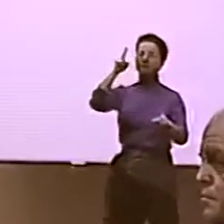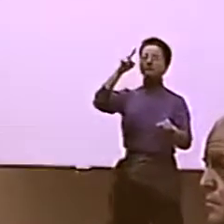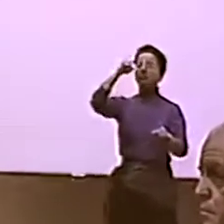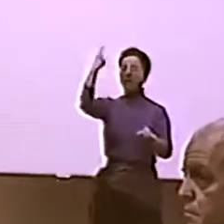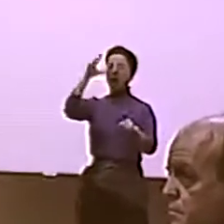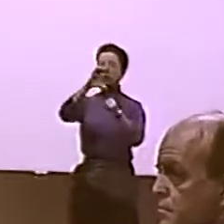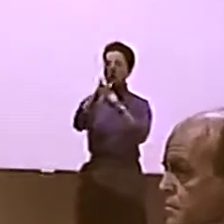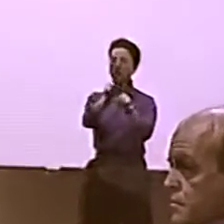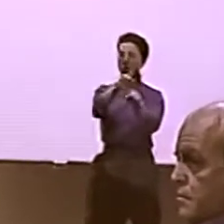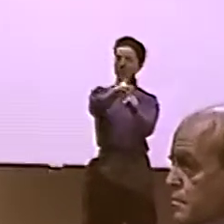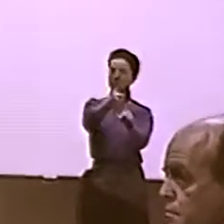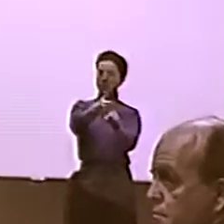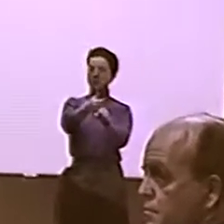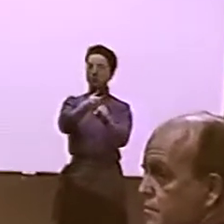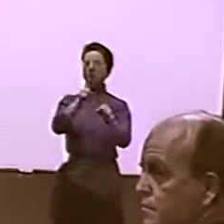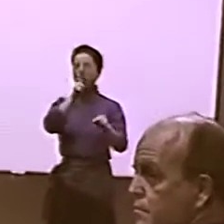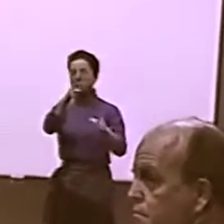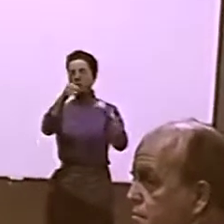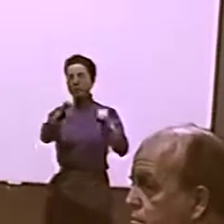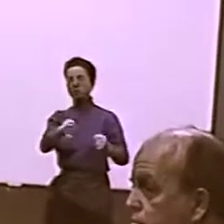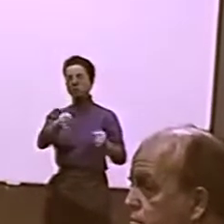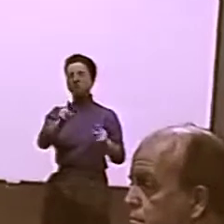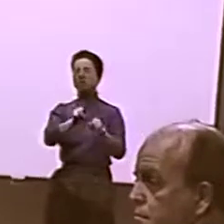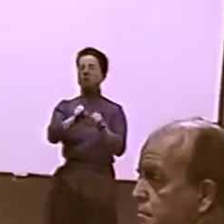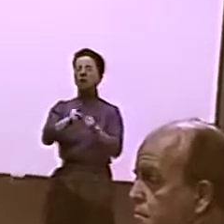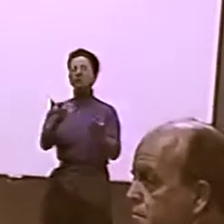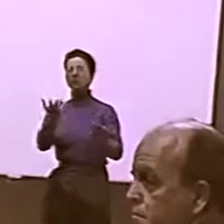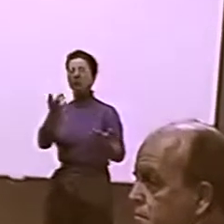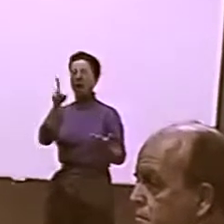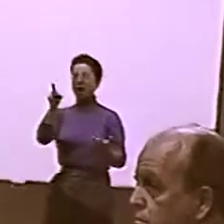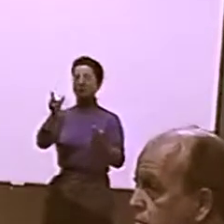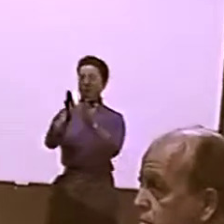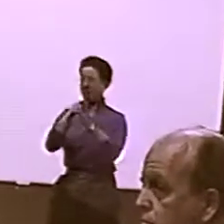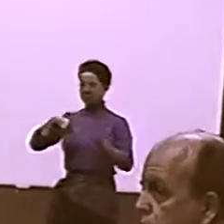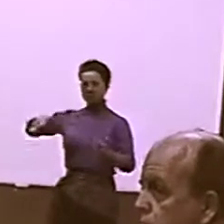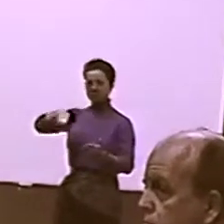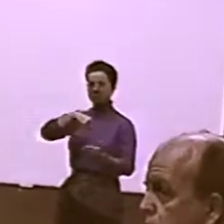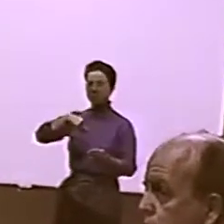WHAT IS BLACK DEAF CULTURE? AND I FEEL LIKE IF... THAT GROUP OF PEOPLE